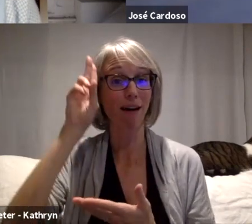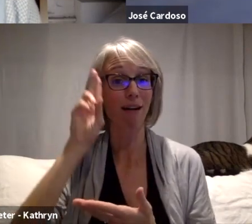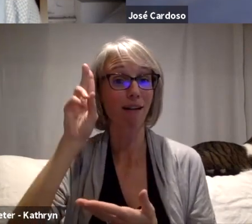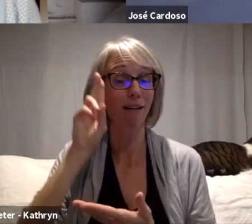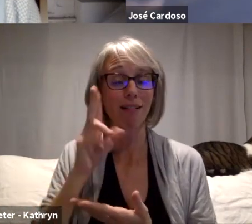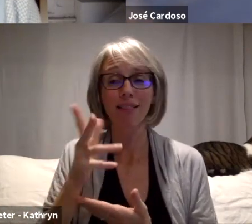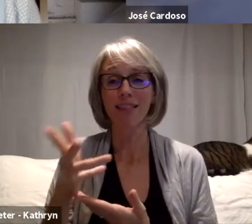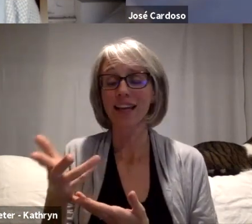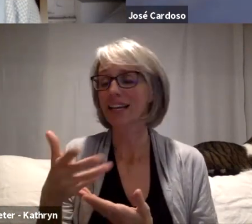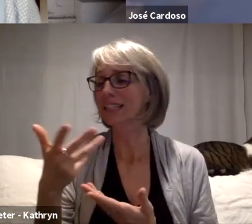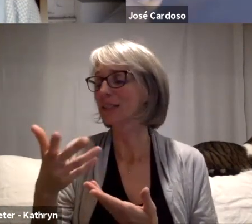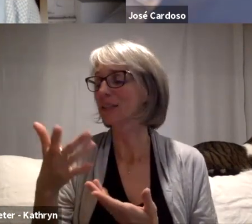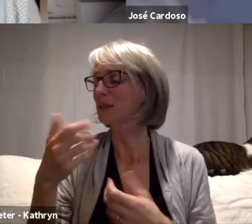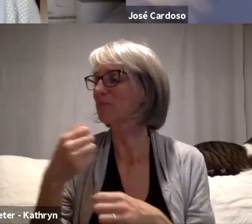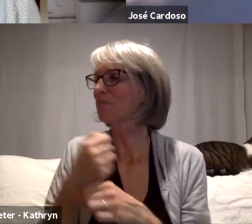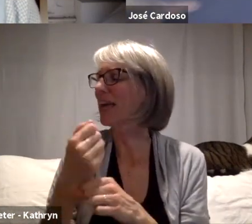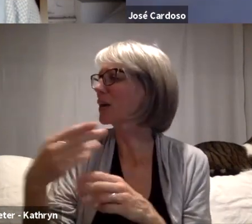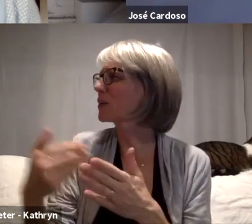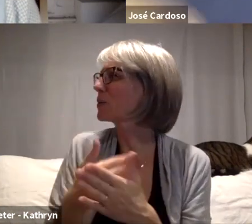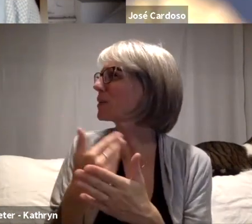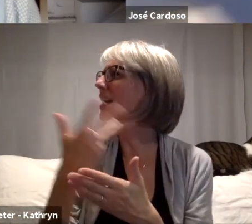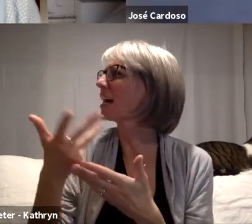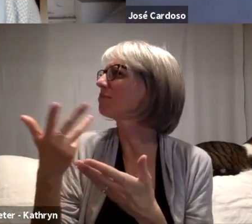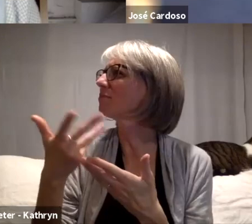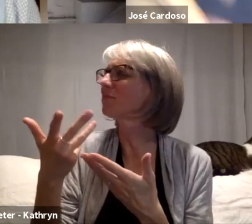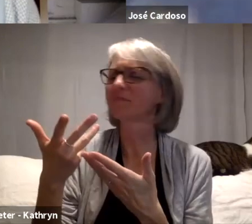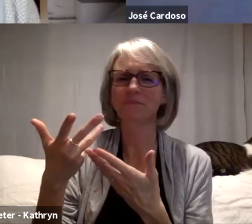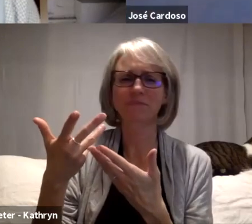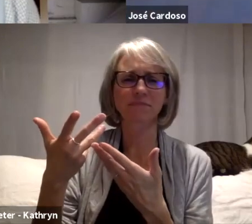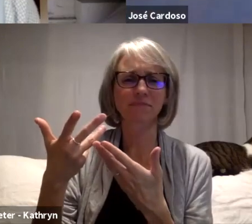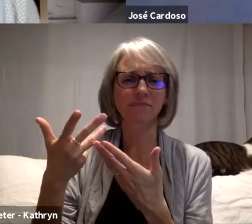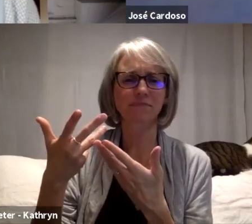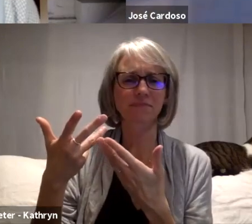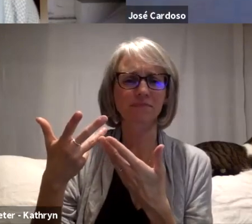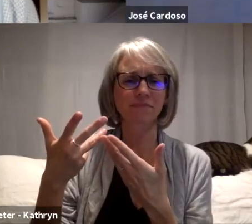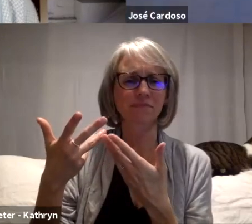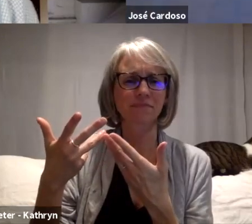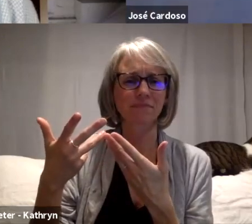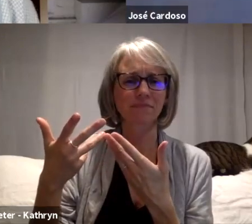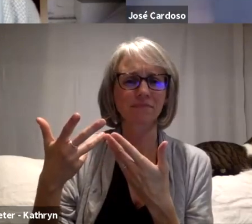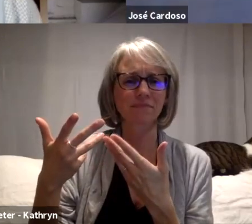a new, what's the name? Like a garden of food. So he got to stay and he couldn't come.